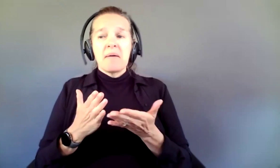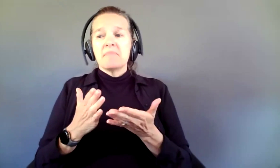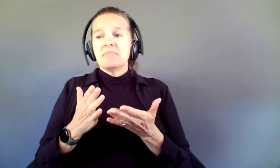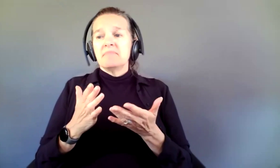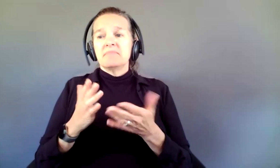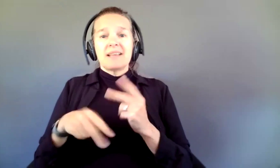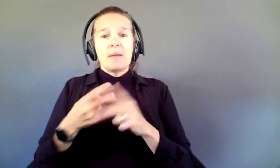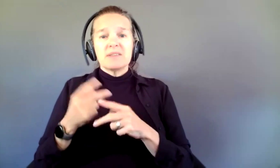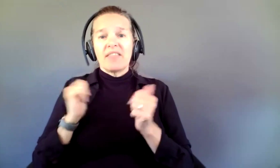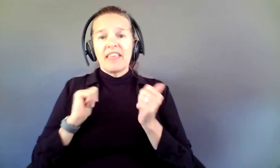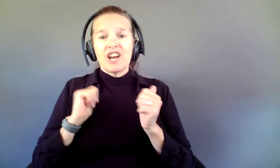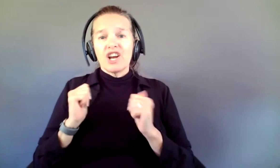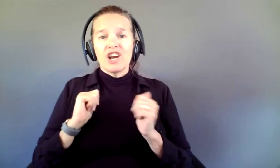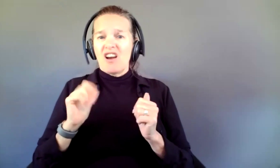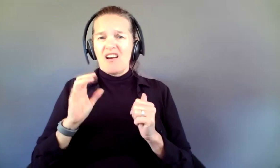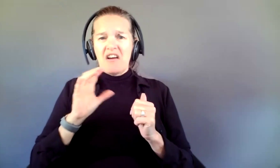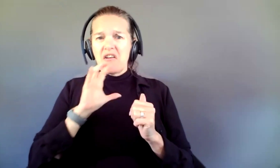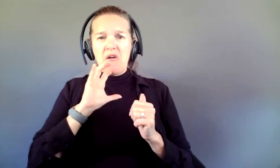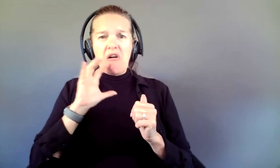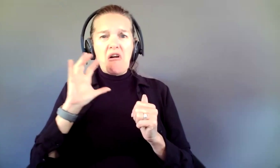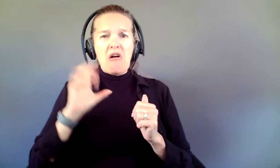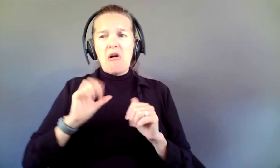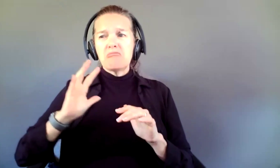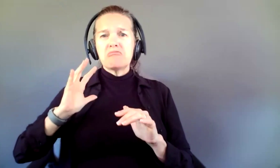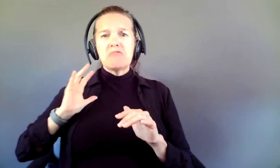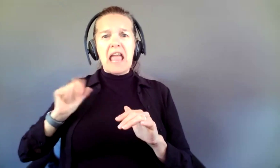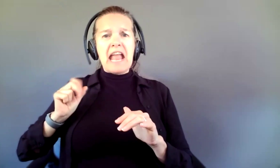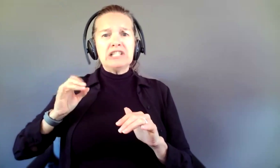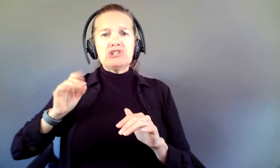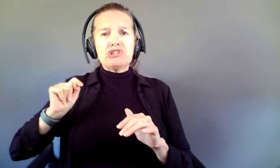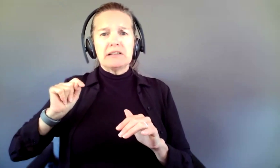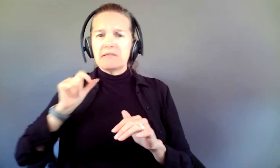incredibly ancient and old and just not incredibly western. Some of them are incredibly innovative